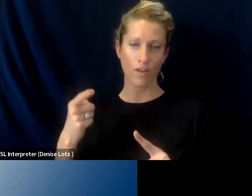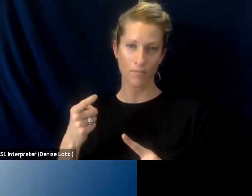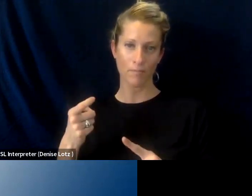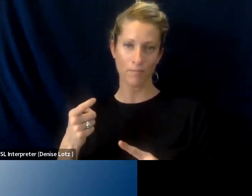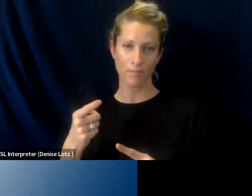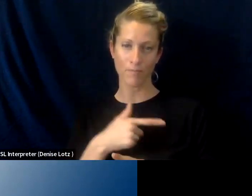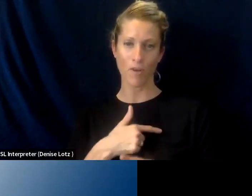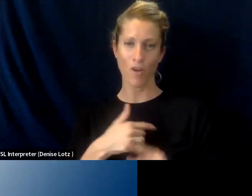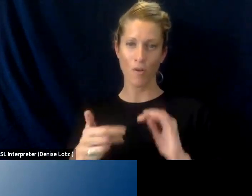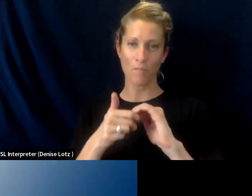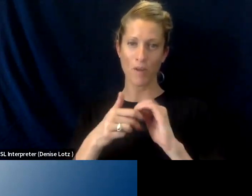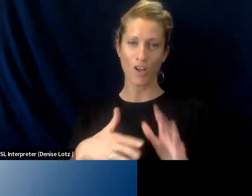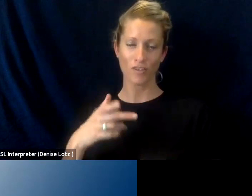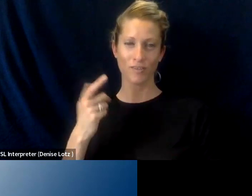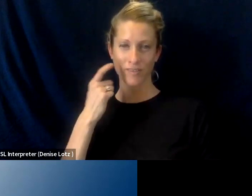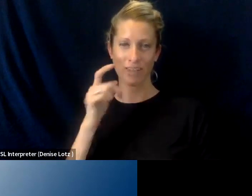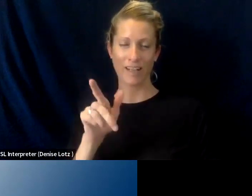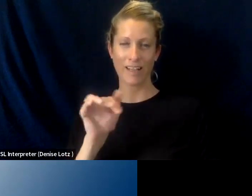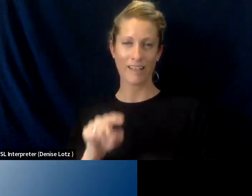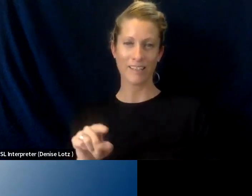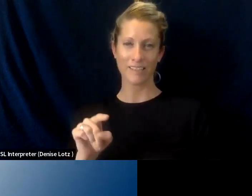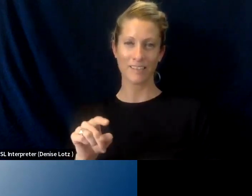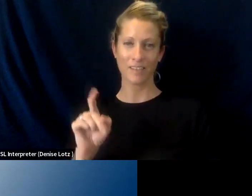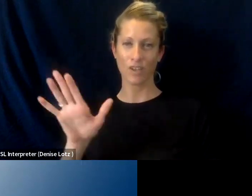Actually at Bitwise and, Lawrence, I spoke about all the great work they're doing, but